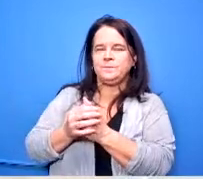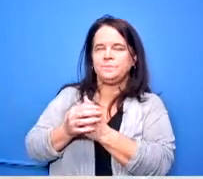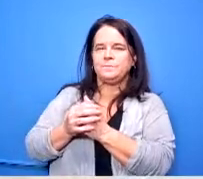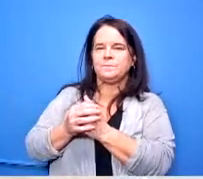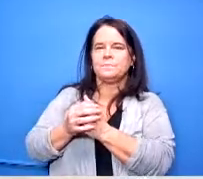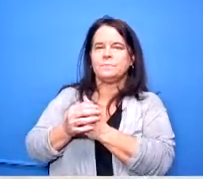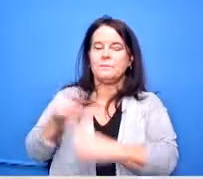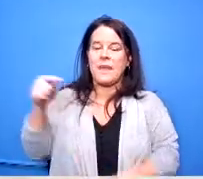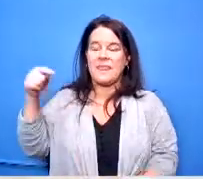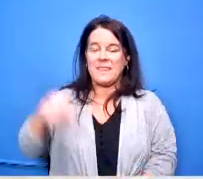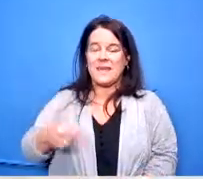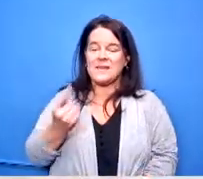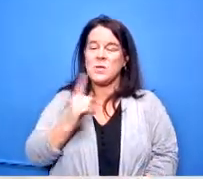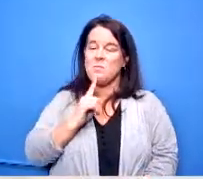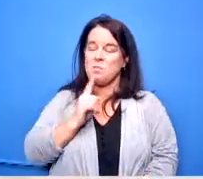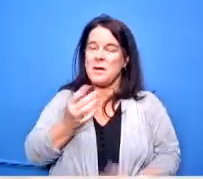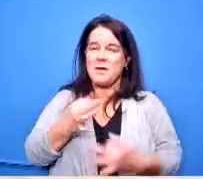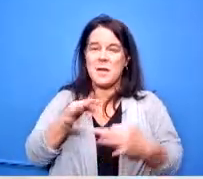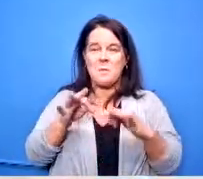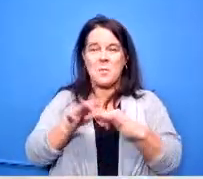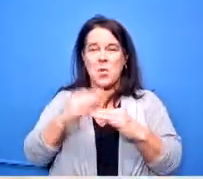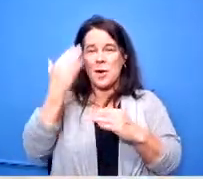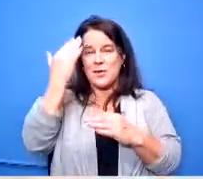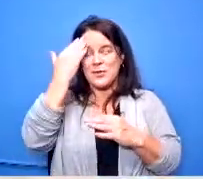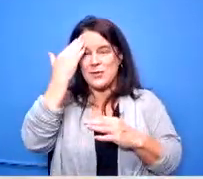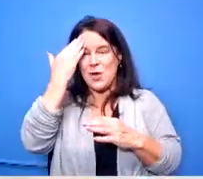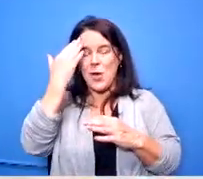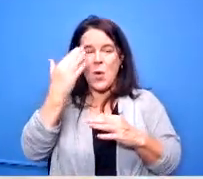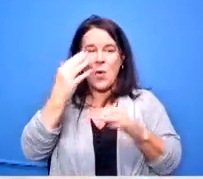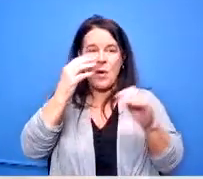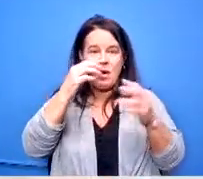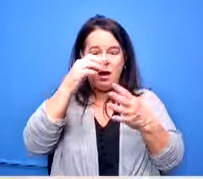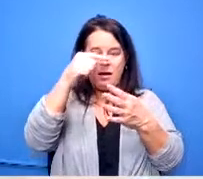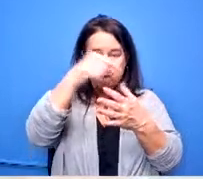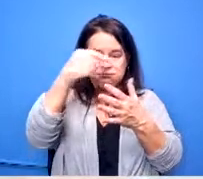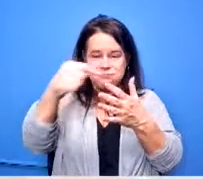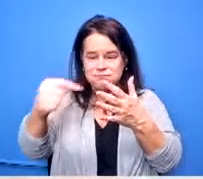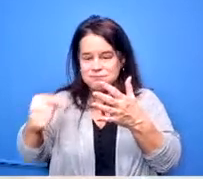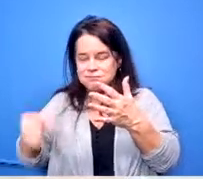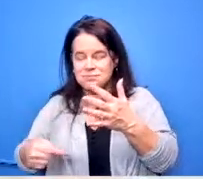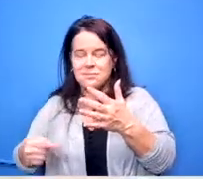a really important one to know all the angles and all the pieces and parts of before we actually uh